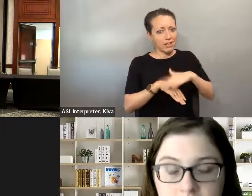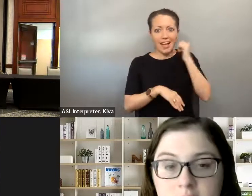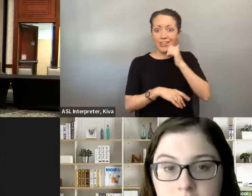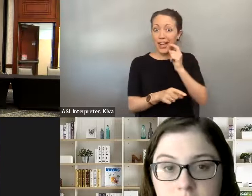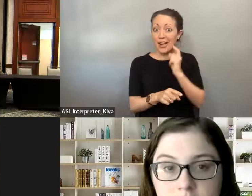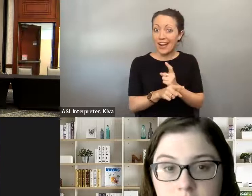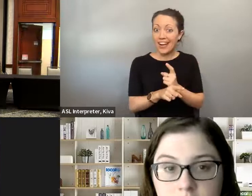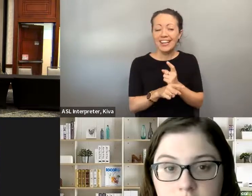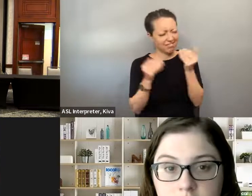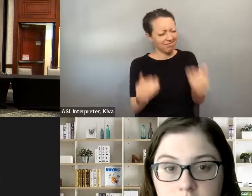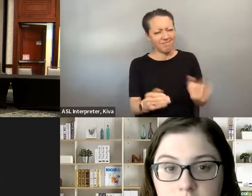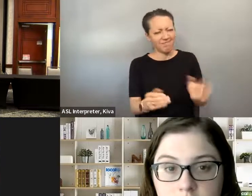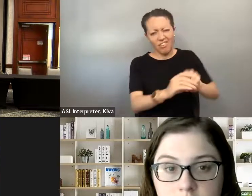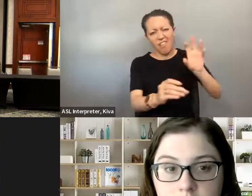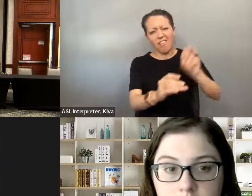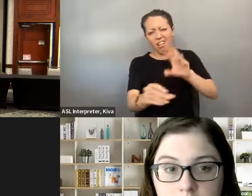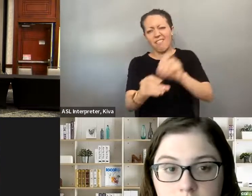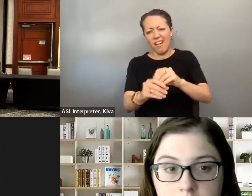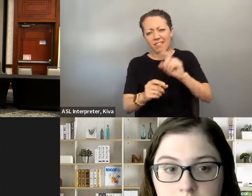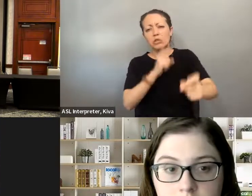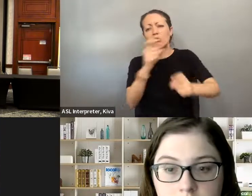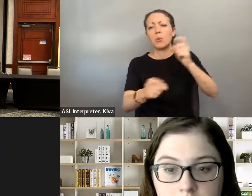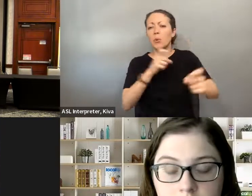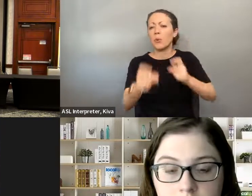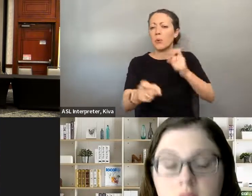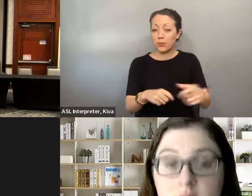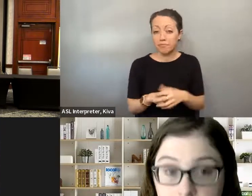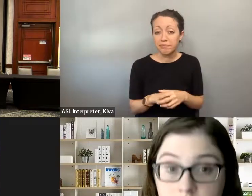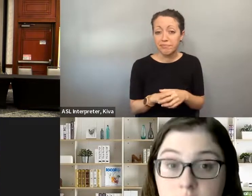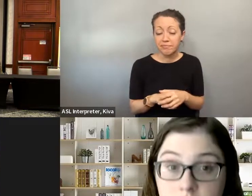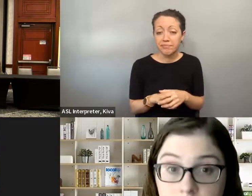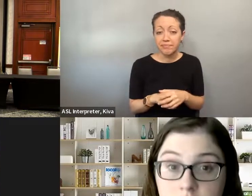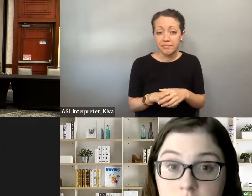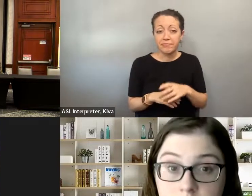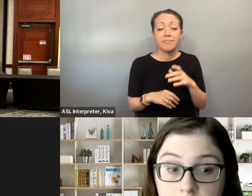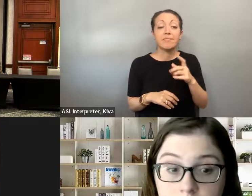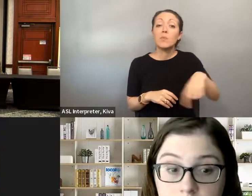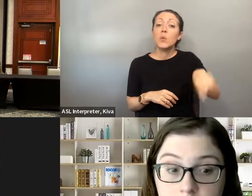lot of the organization you're involved with as was mentioned , you bring your disability everywhere you go and so every You bring your disability everywhere you go, and so every day is an interview, and that also means that everything doing and everybody that you're talking to.